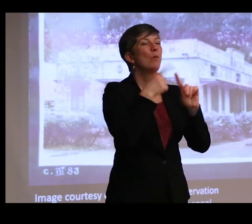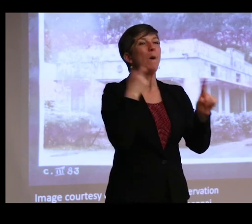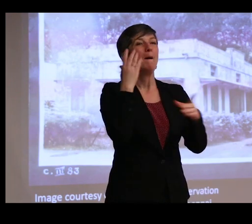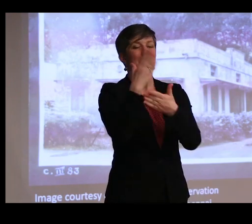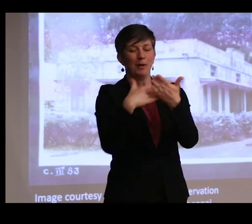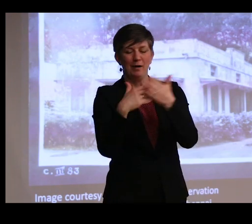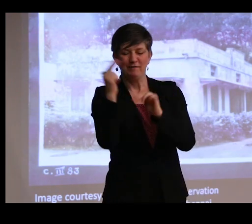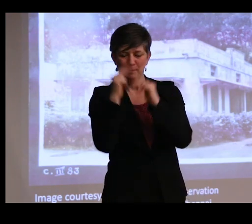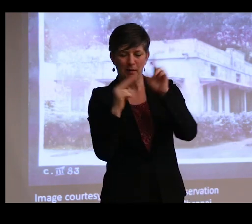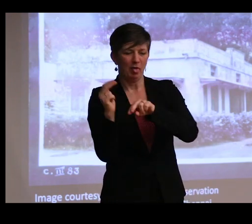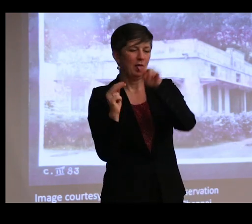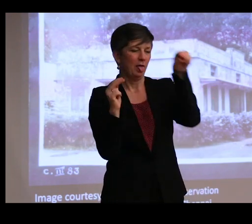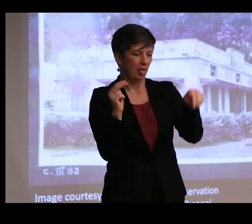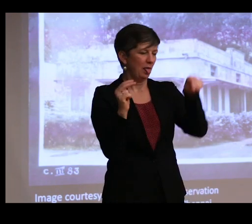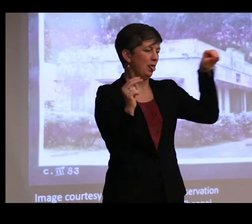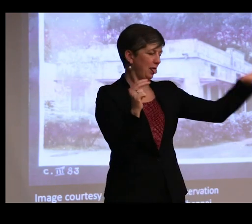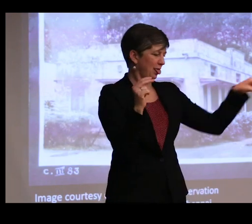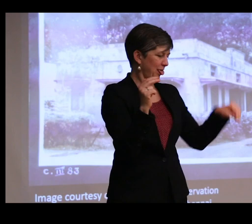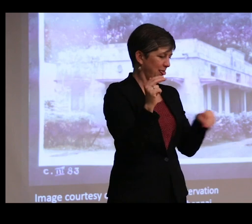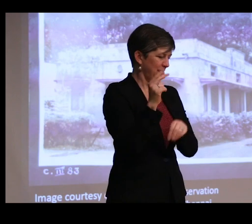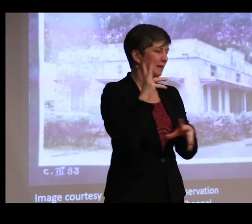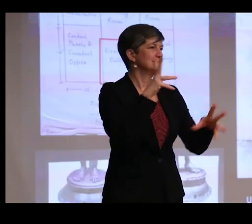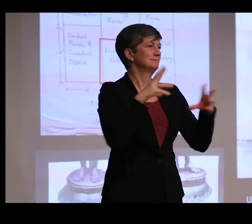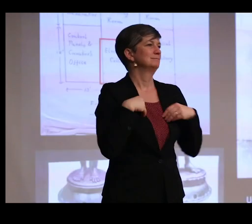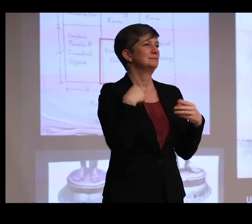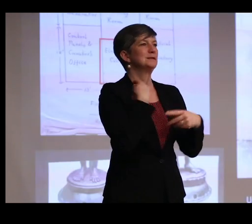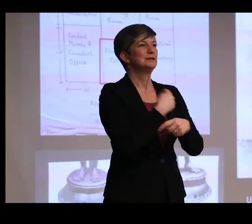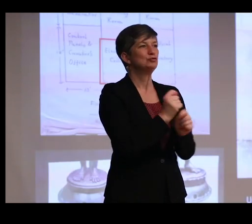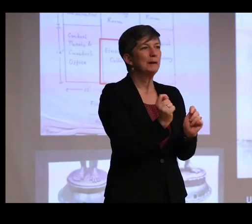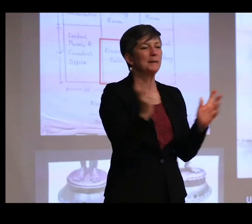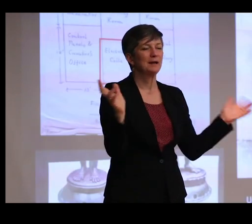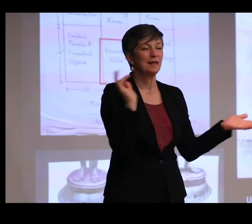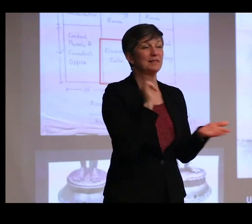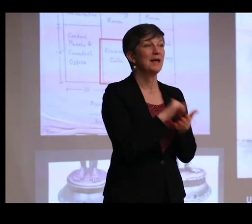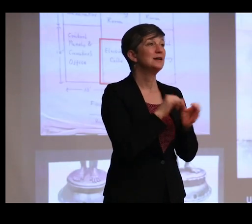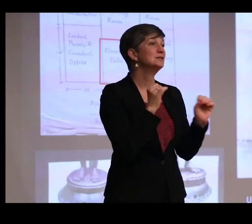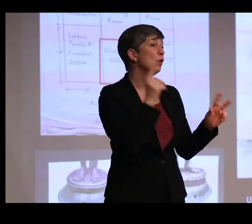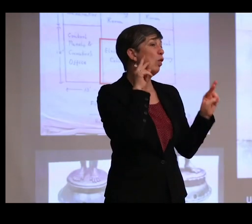to another over the course of their treatment. So let's look a little bit at what this treatment is like.